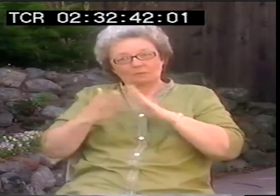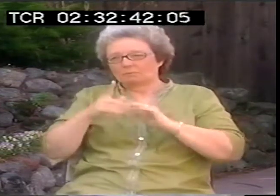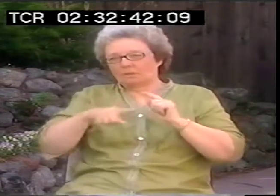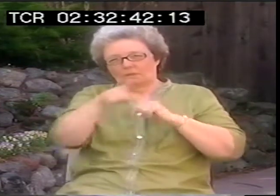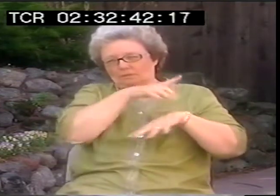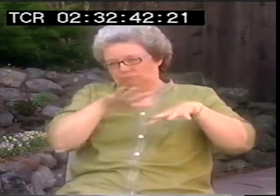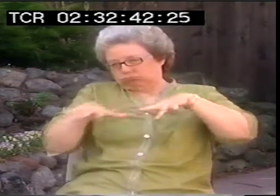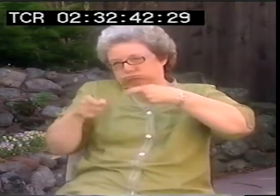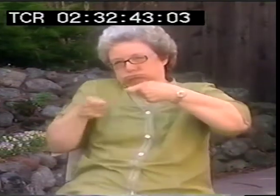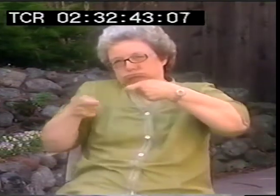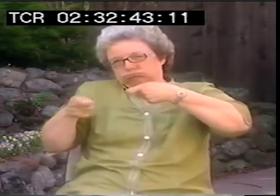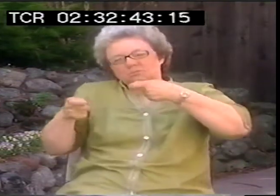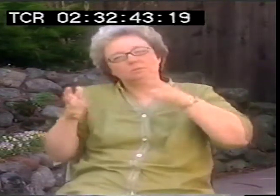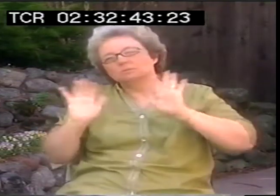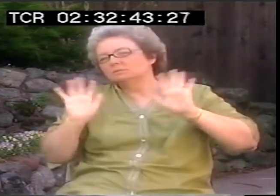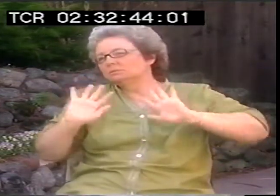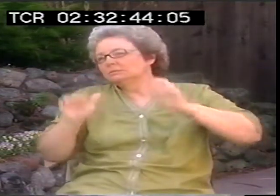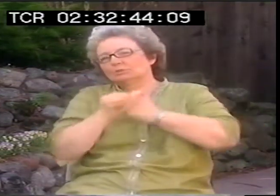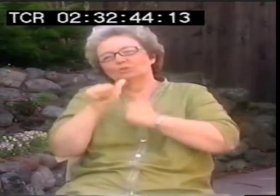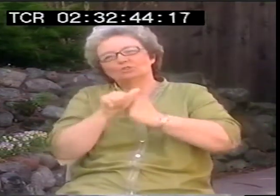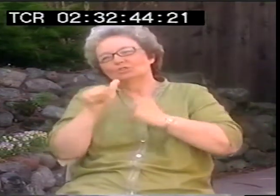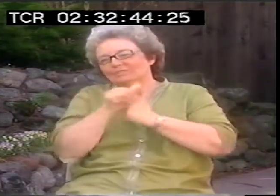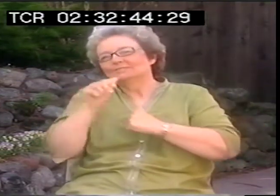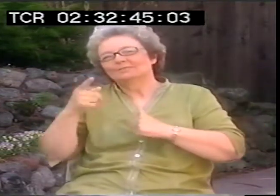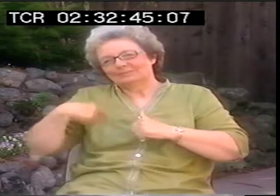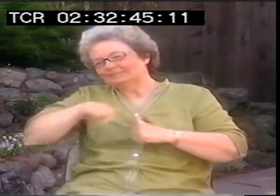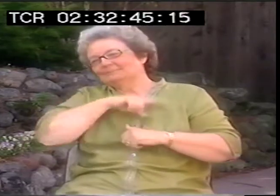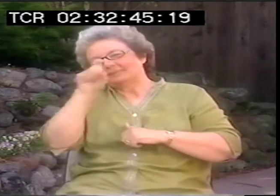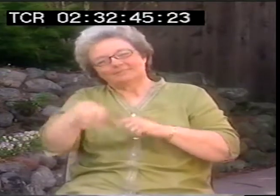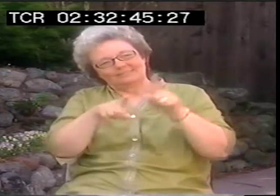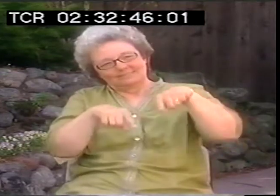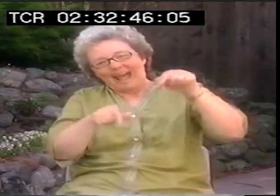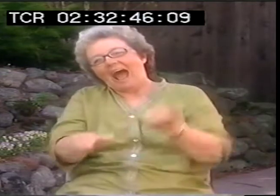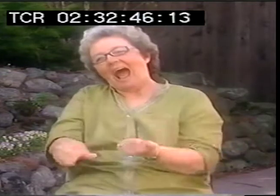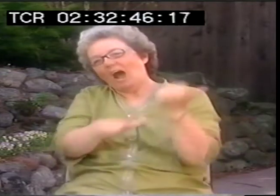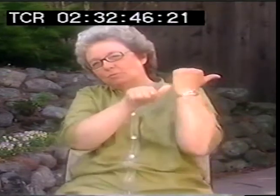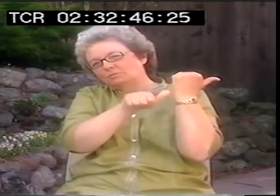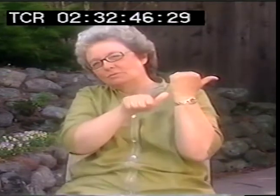down upon and controlled by these two huge behemoth organizations. And I think we need to figure out